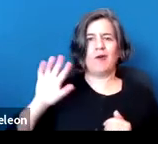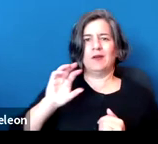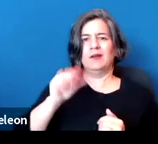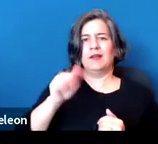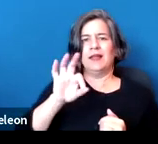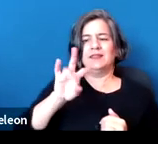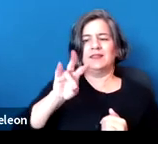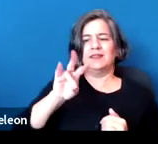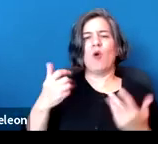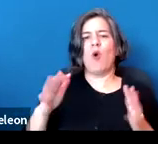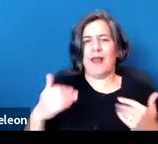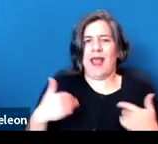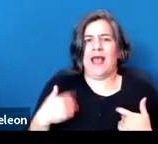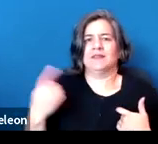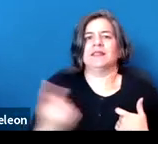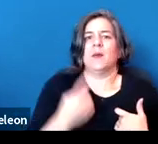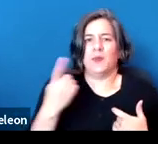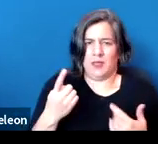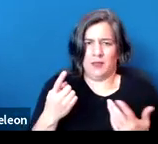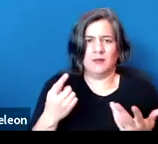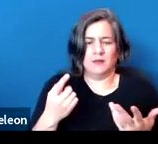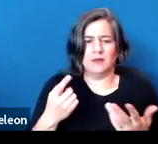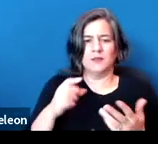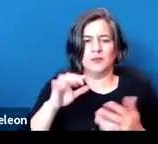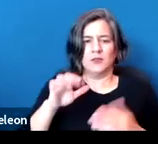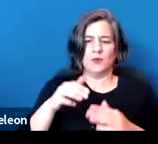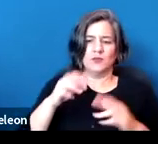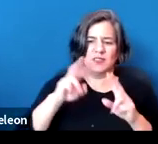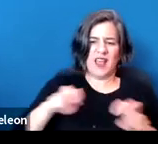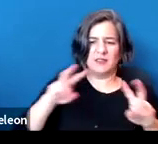so, you know, a lot of these statutory issues and analyses are floating around.